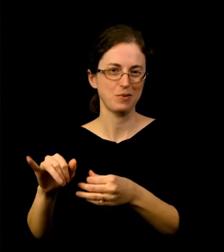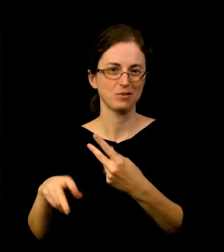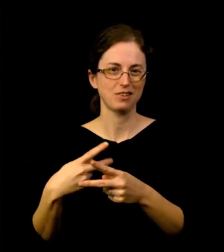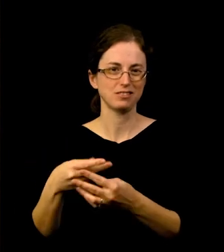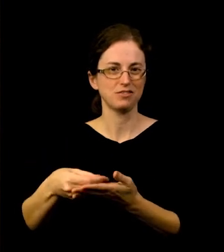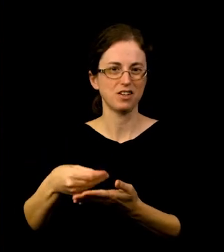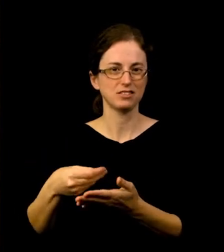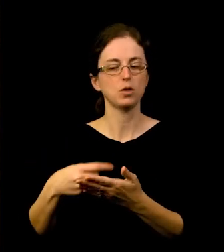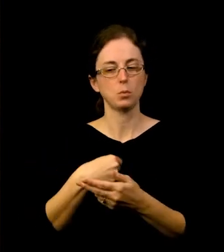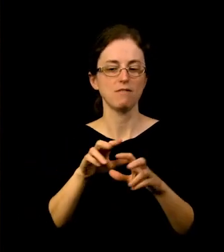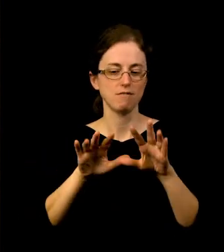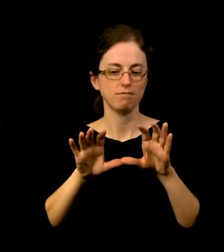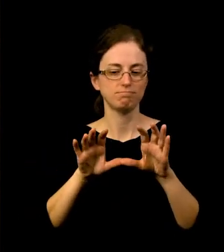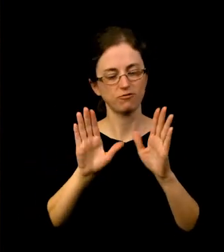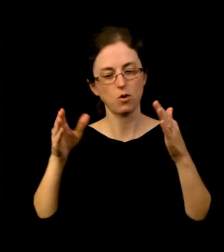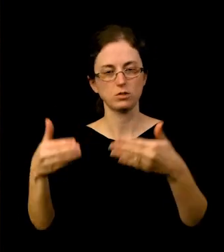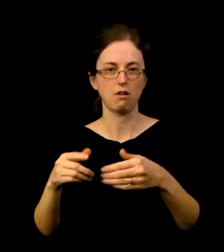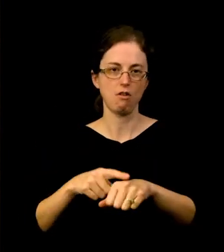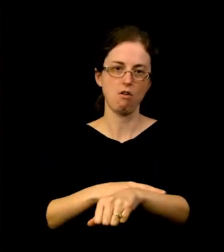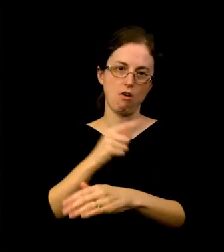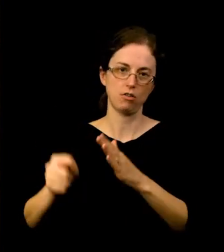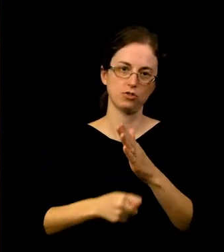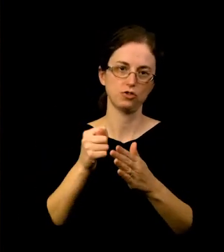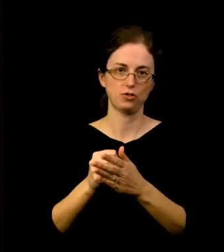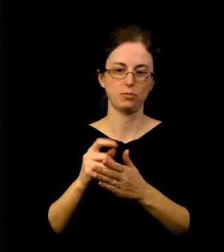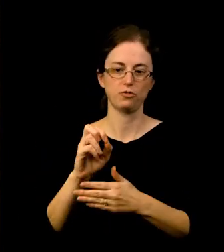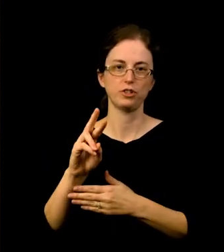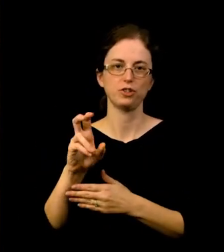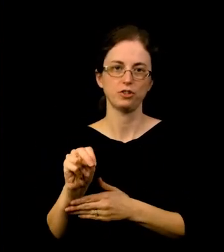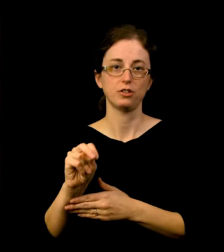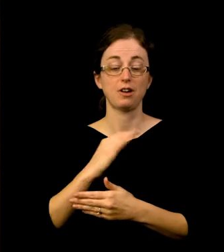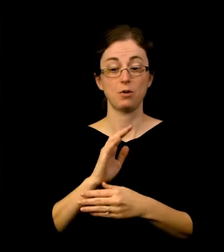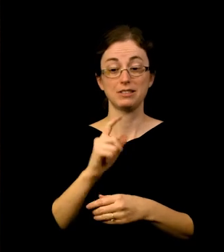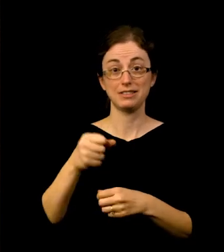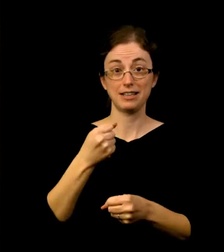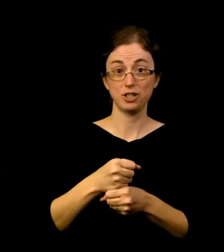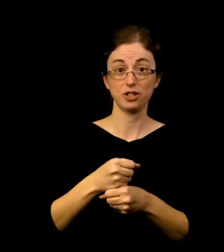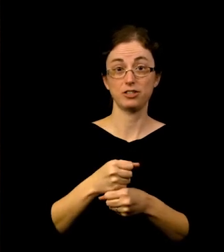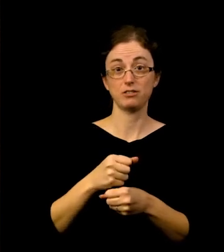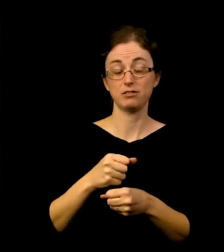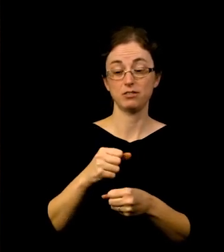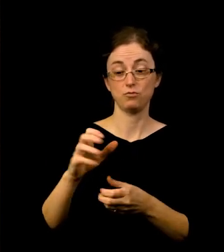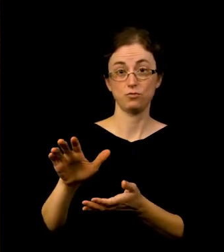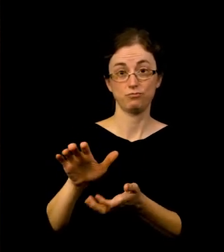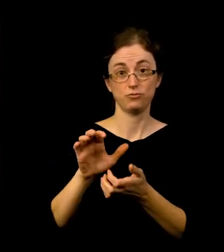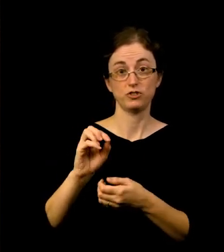and so we are also happy that our 10 year return was 8.6%, which is in the 28th percentile.